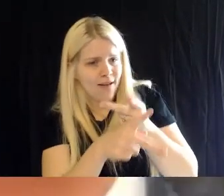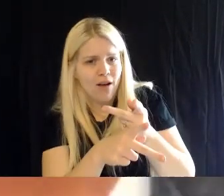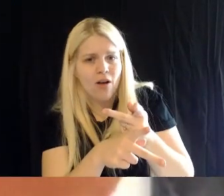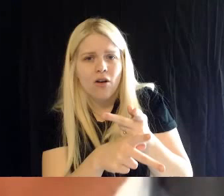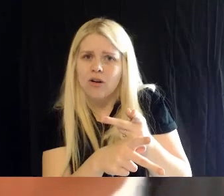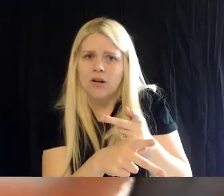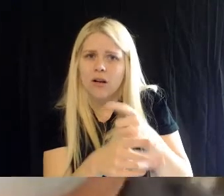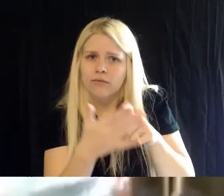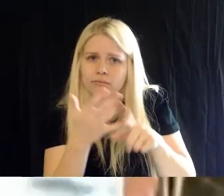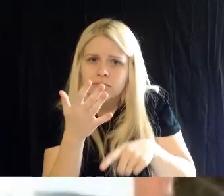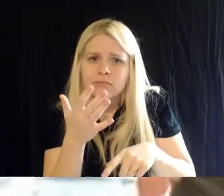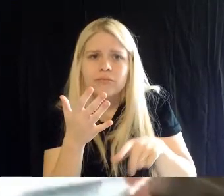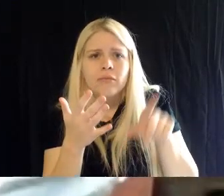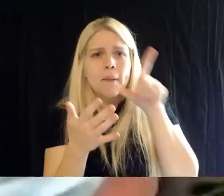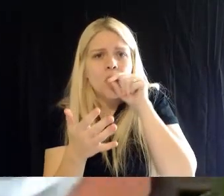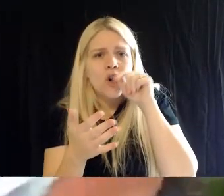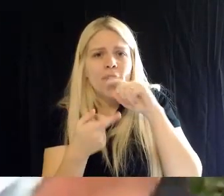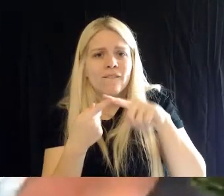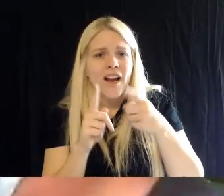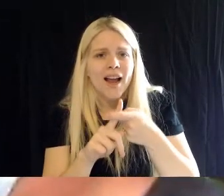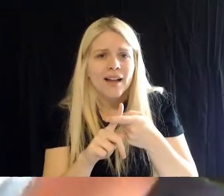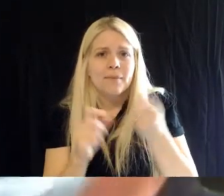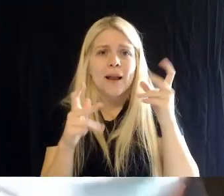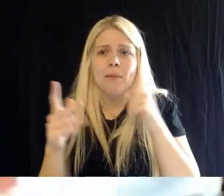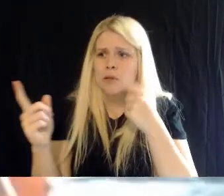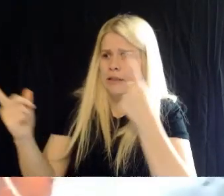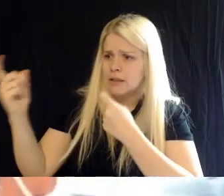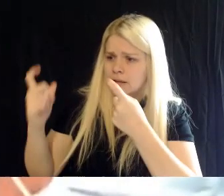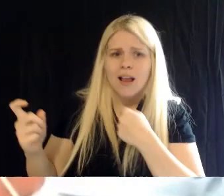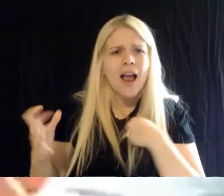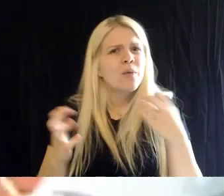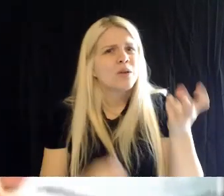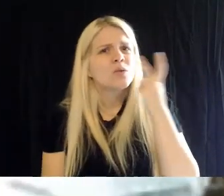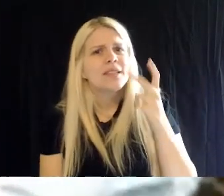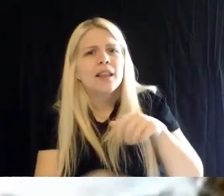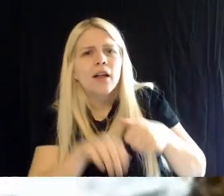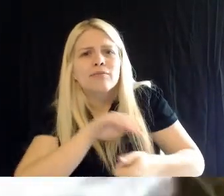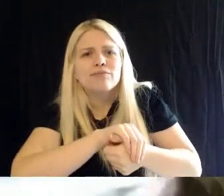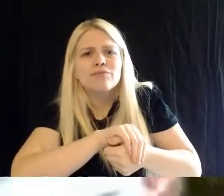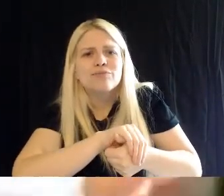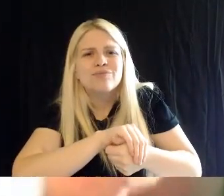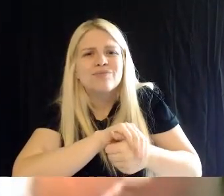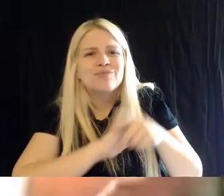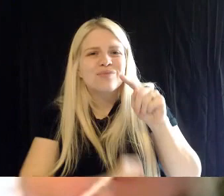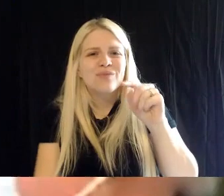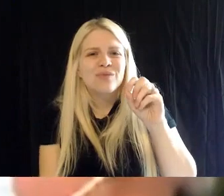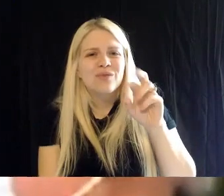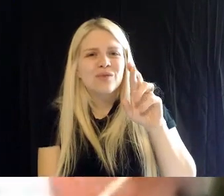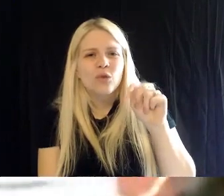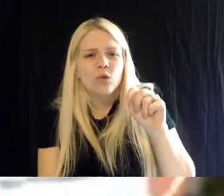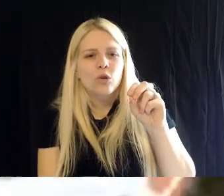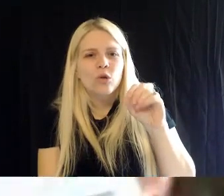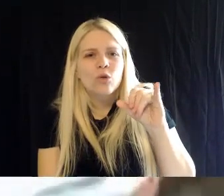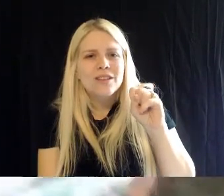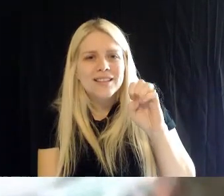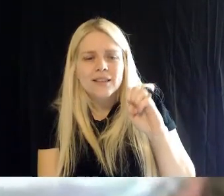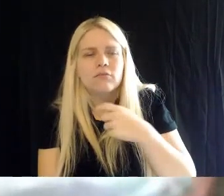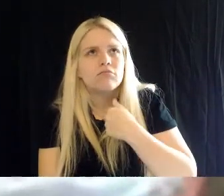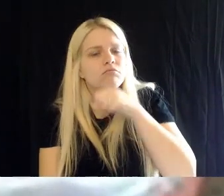I got a lot of questions from people asking to see the tortoises! So I showed them. If you love the tortoises they're right over there. I'm going to go